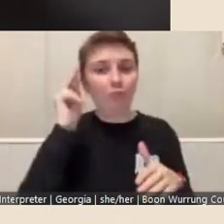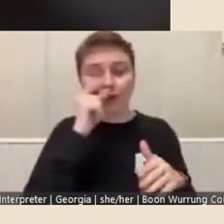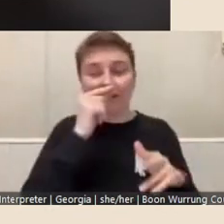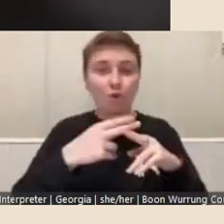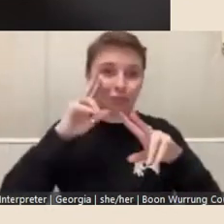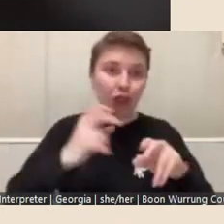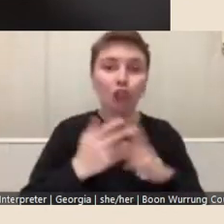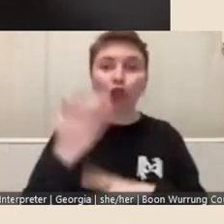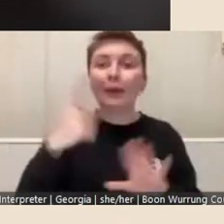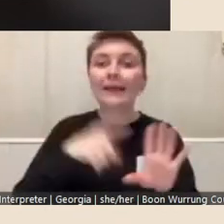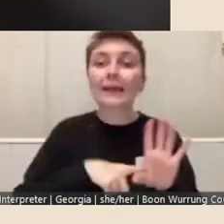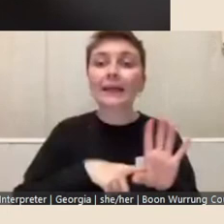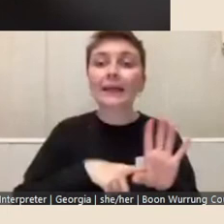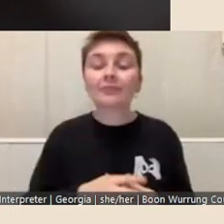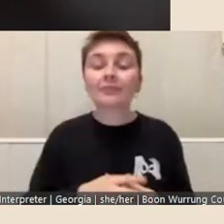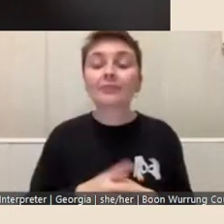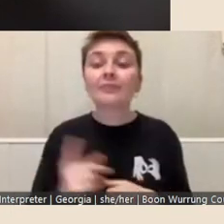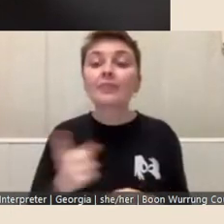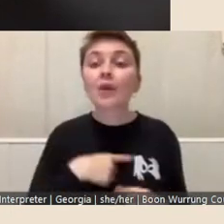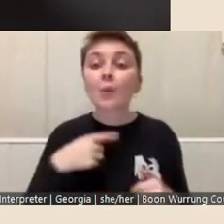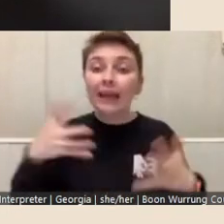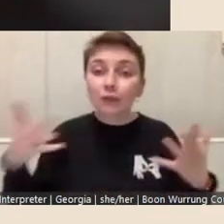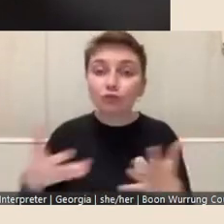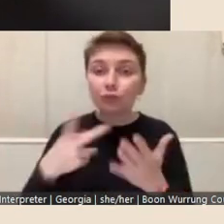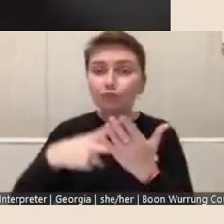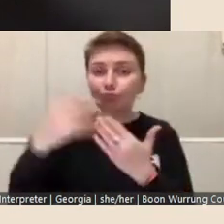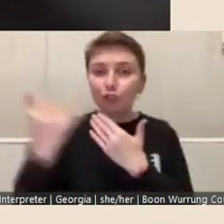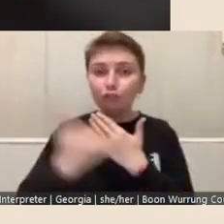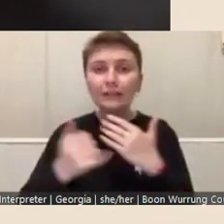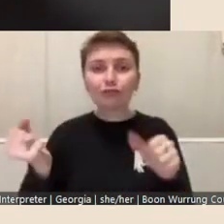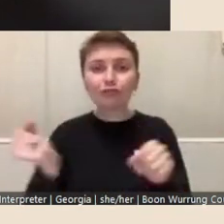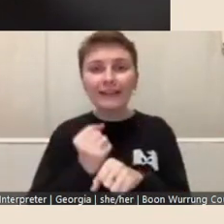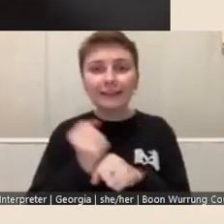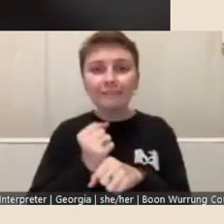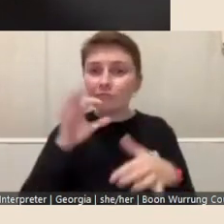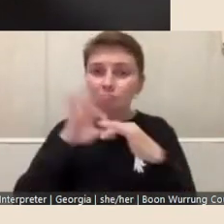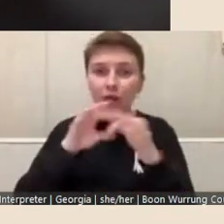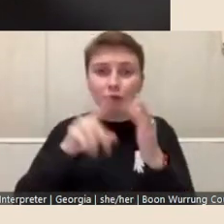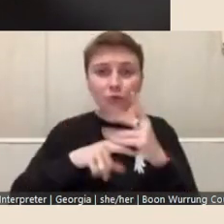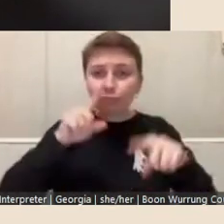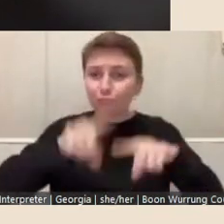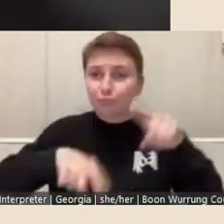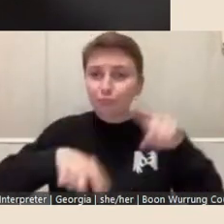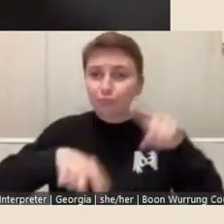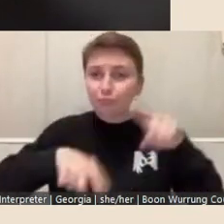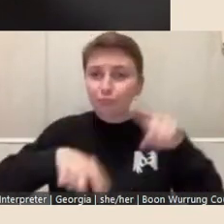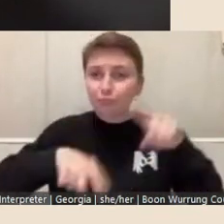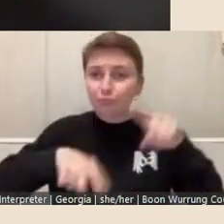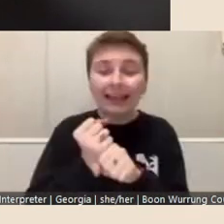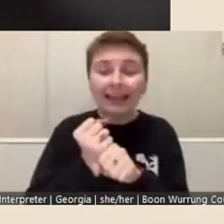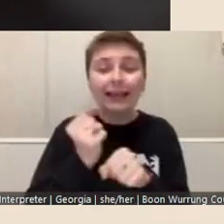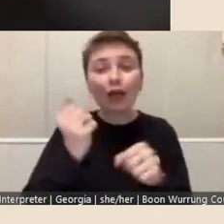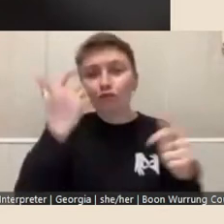We encourage projects and creative endeavors relating to all aspects of printmaking and creative bookmaking.